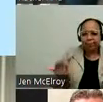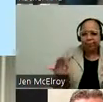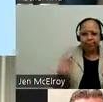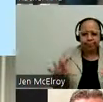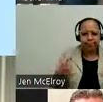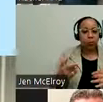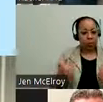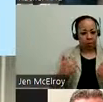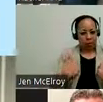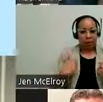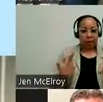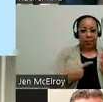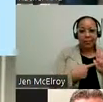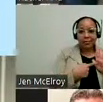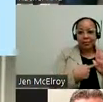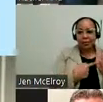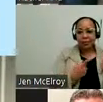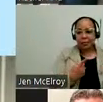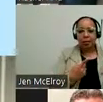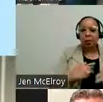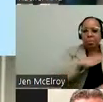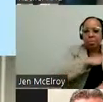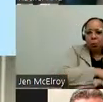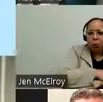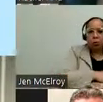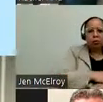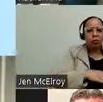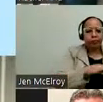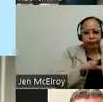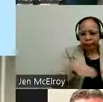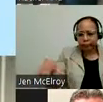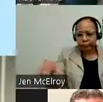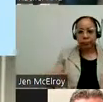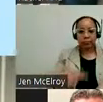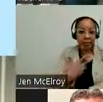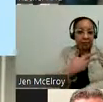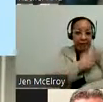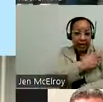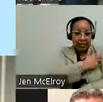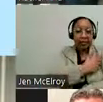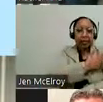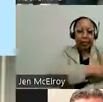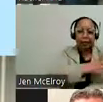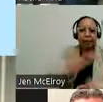exhibits, and booths, we had a vaccine clinic. We had an opportunity to test